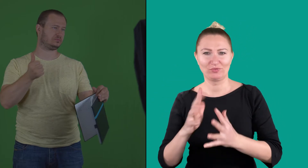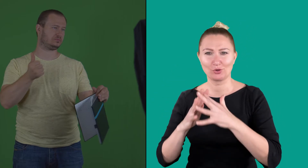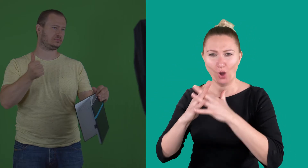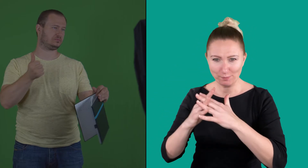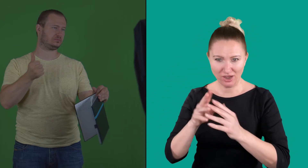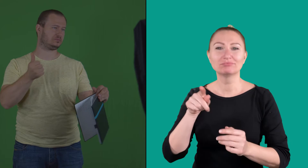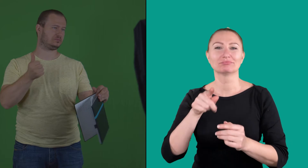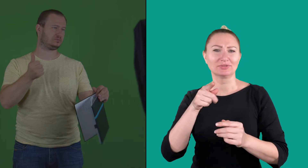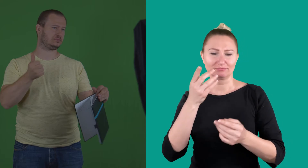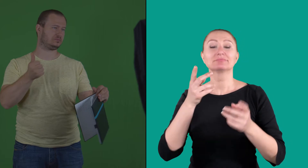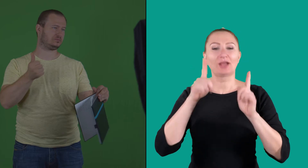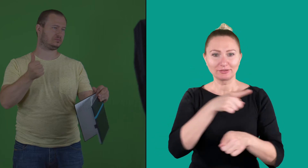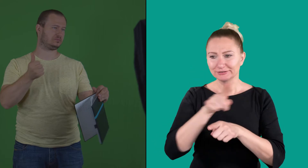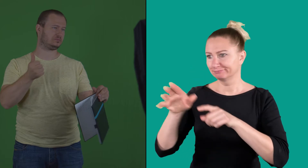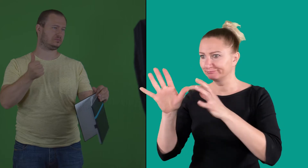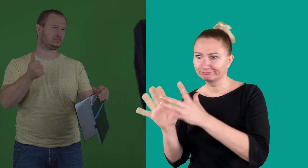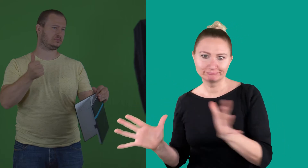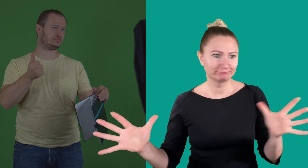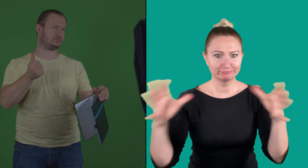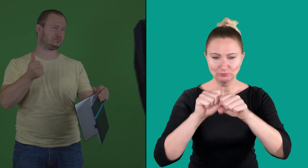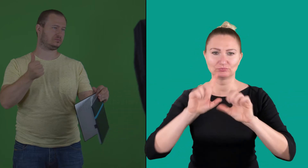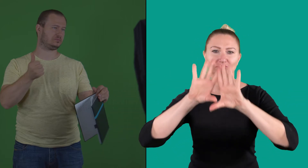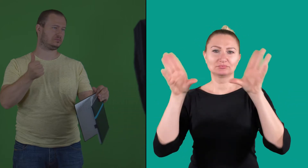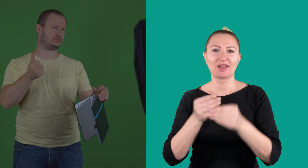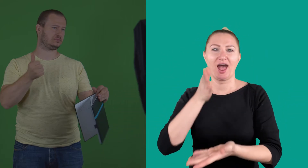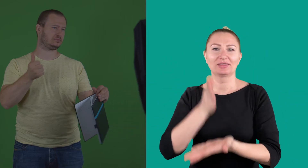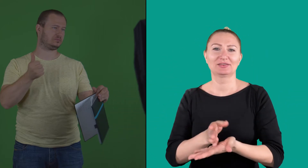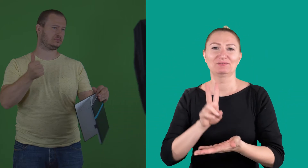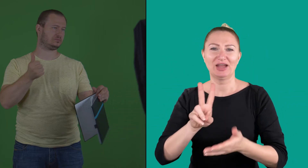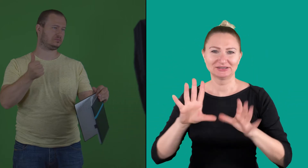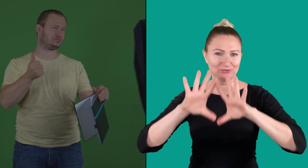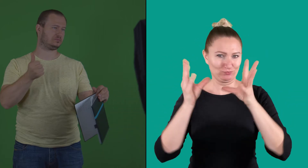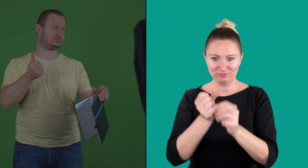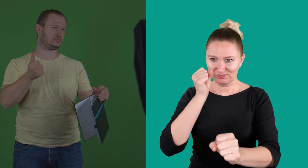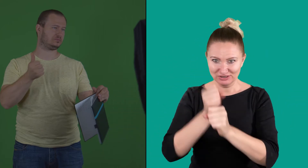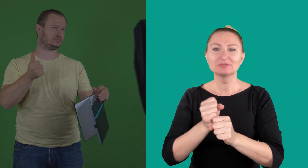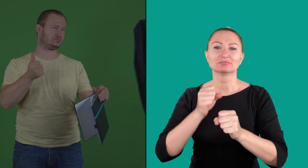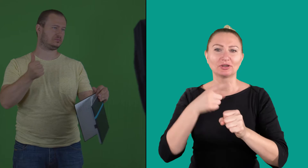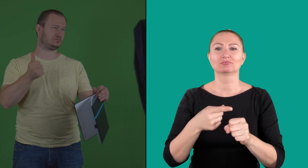he combines everything into the final version